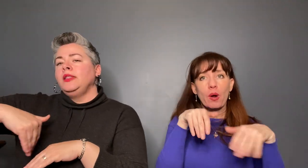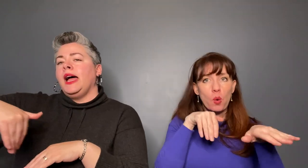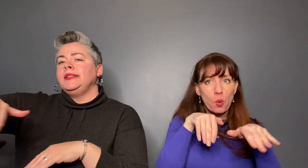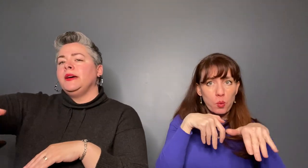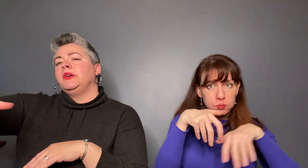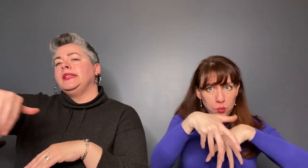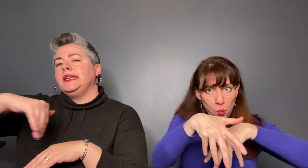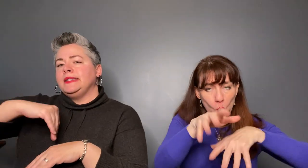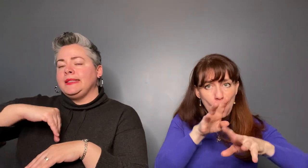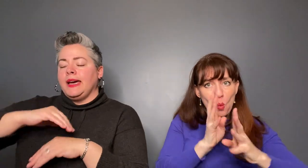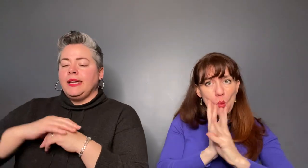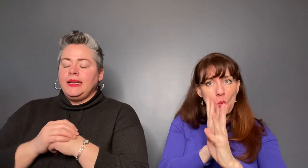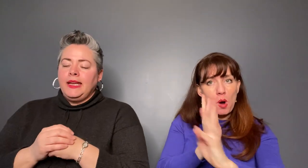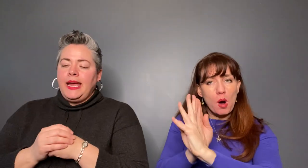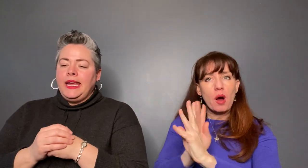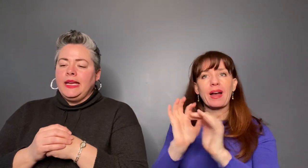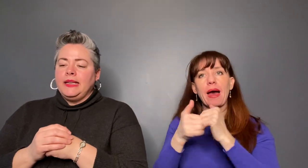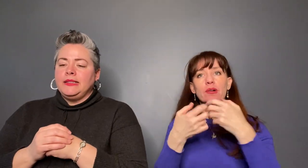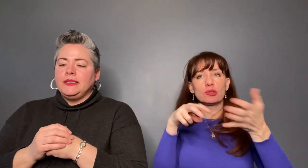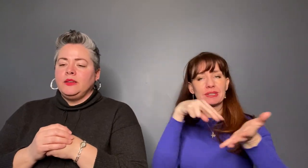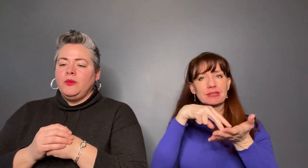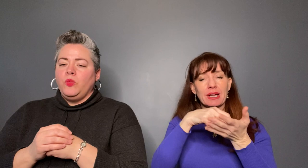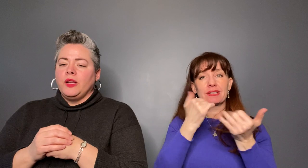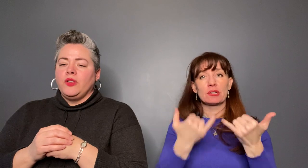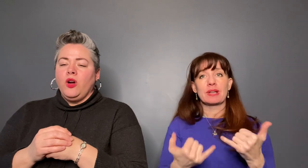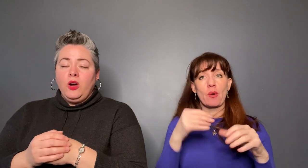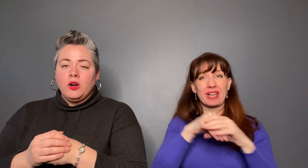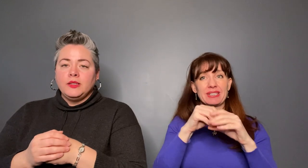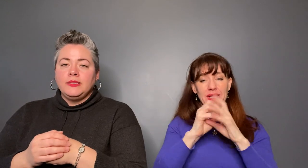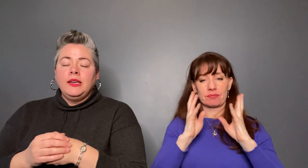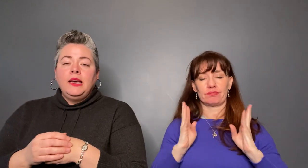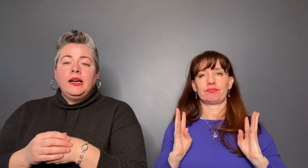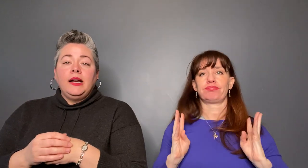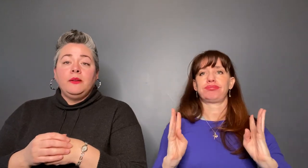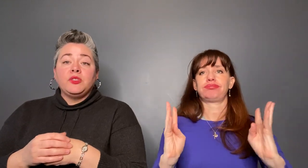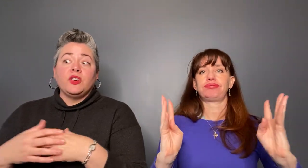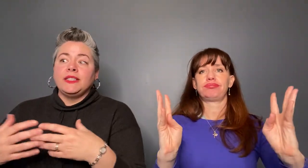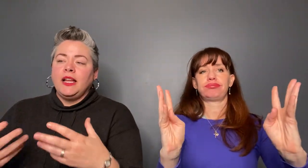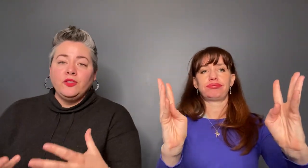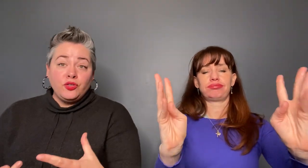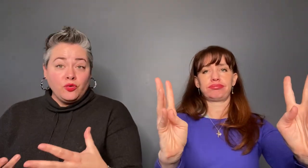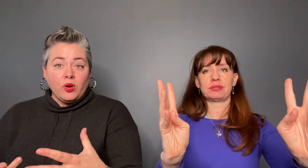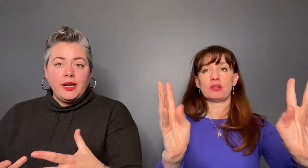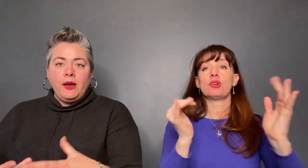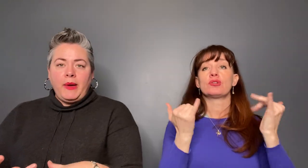we're all lined up on the inside and one of the guards starts telling the story